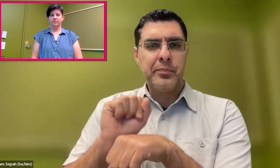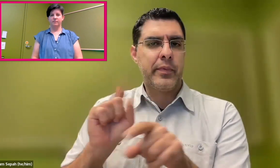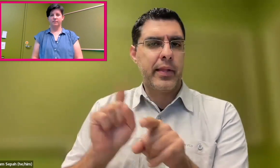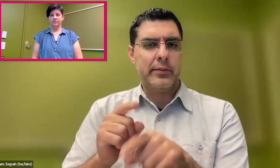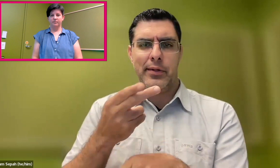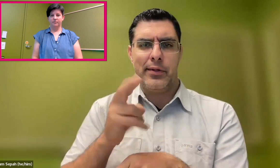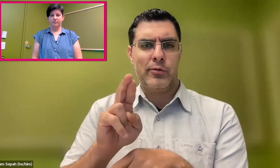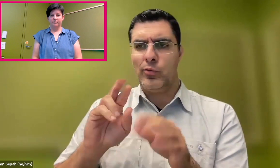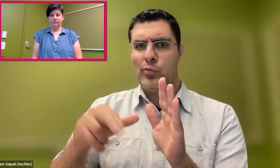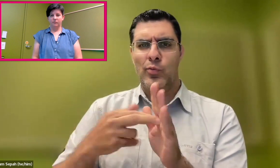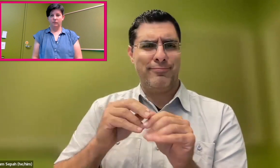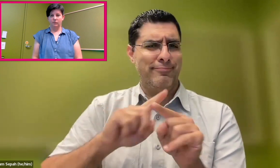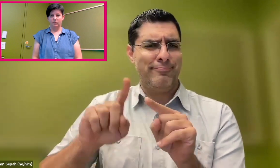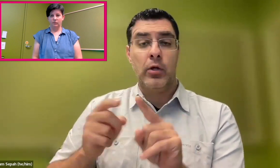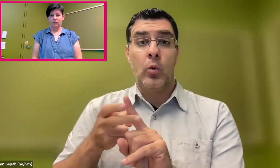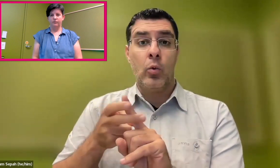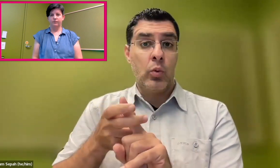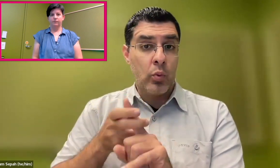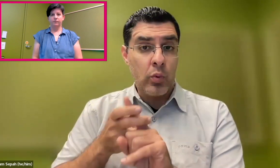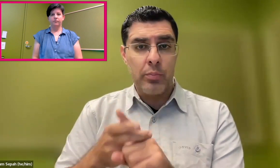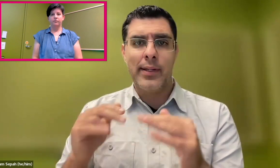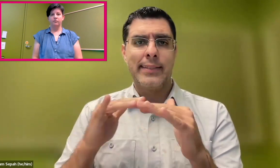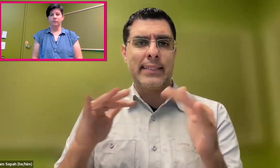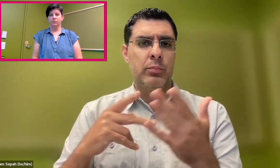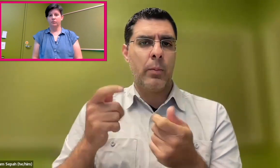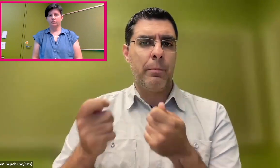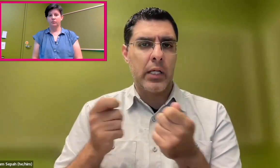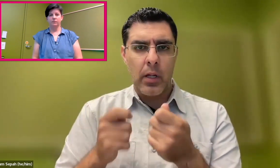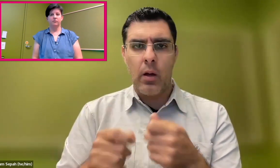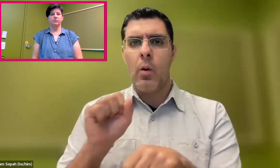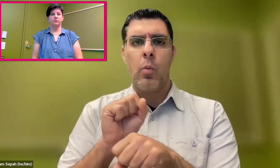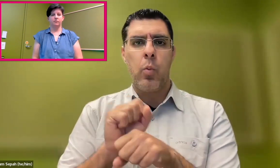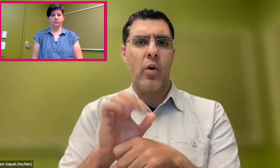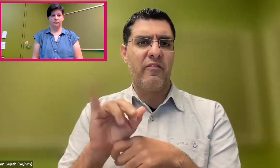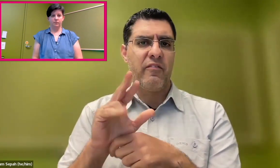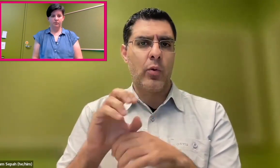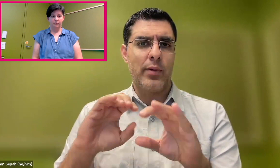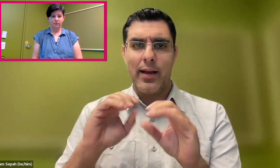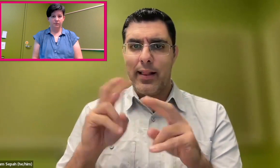So HR was a passion of mine. I worked in that field and recruiting, diversity,